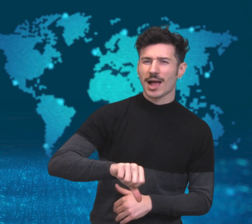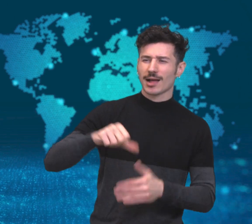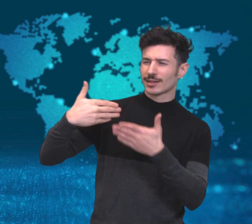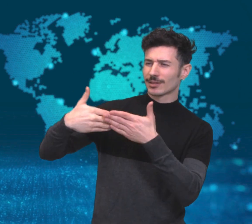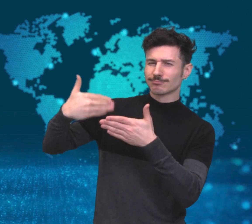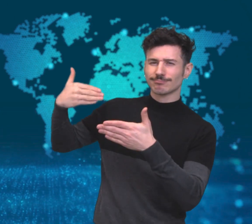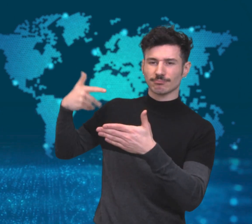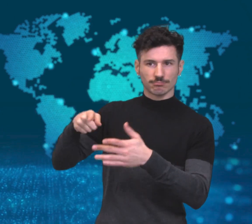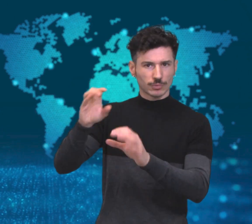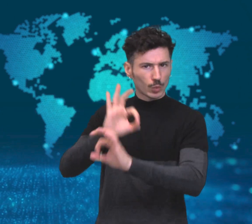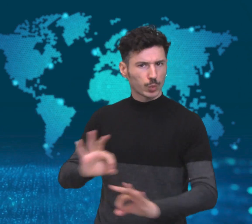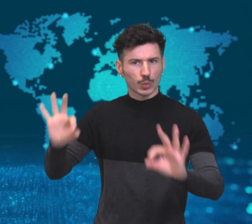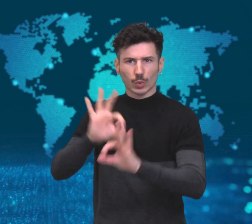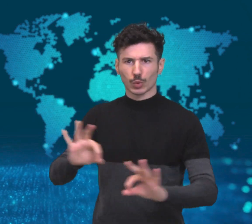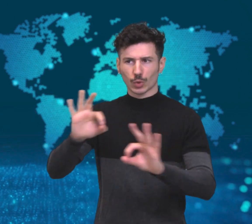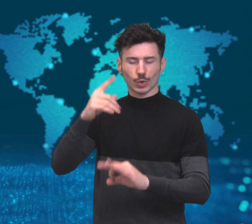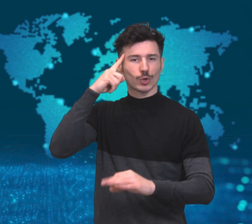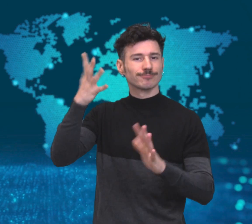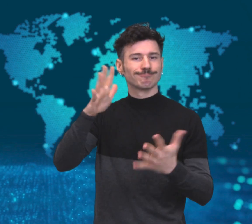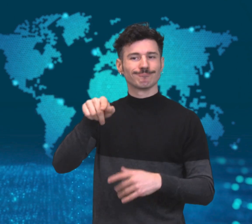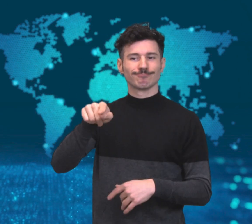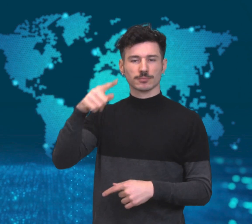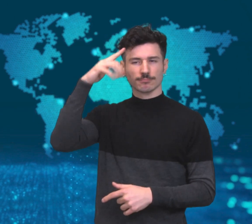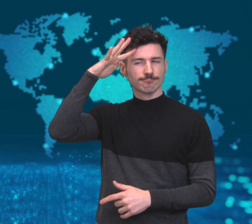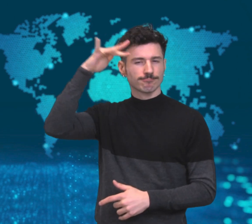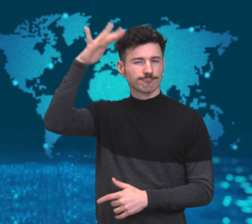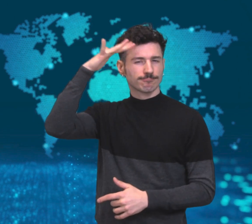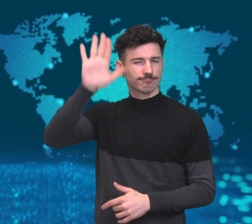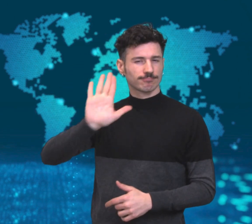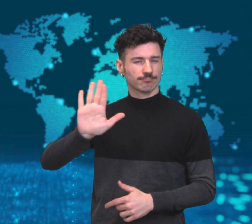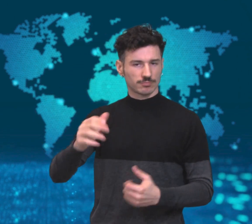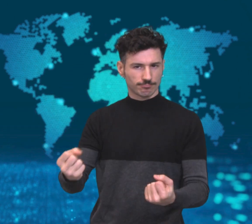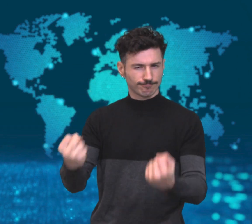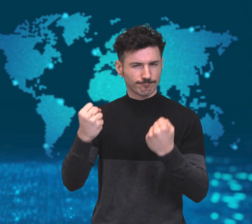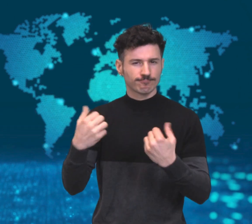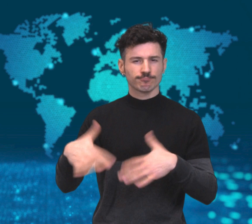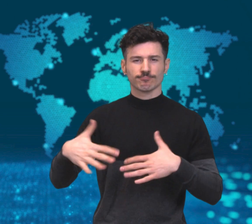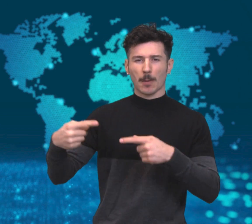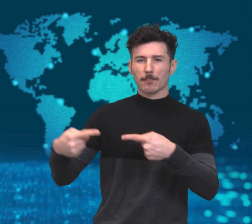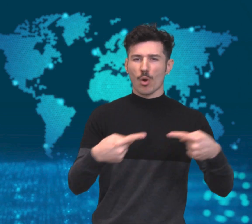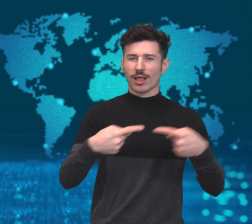They also believe that the gunman, although he had no